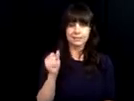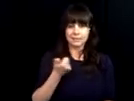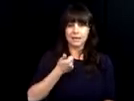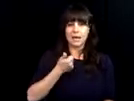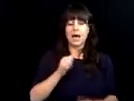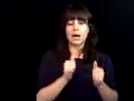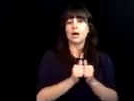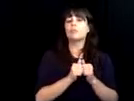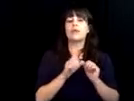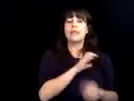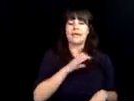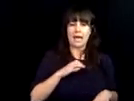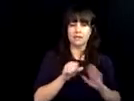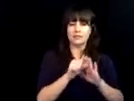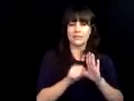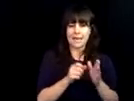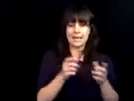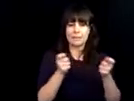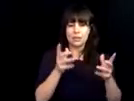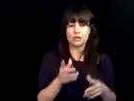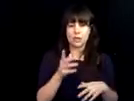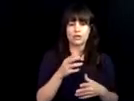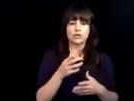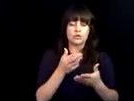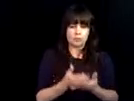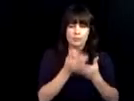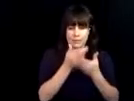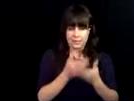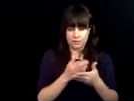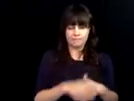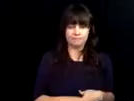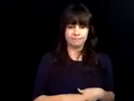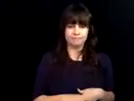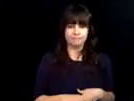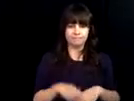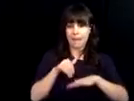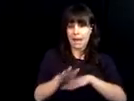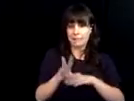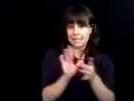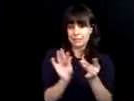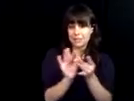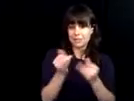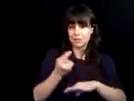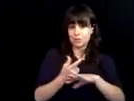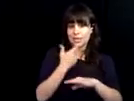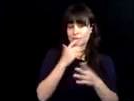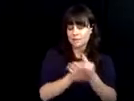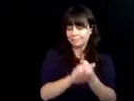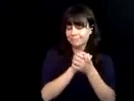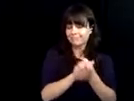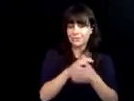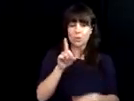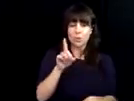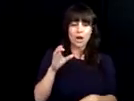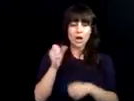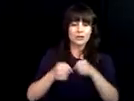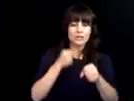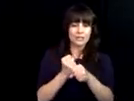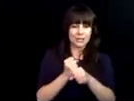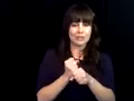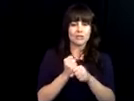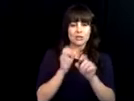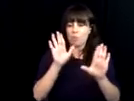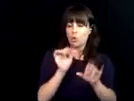national level. >> Greetings, this is Kathy with